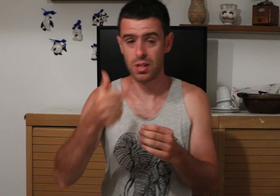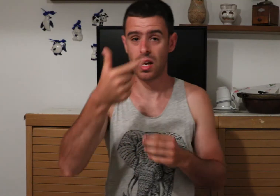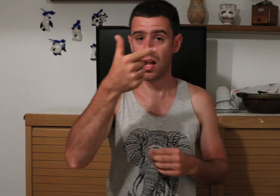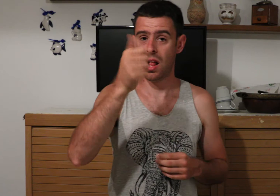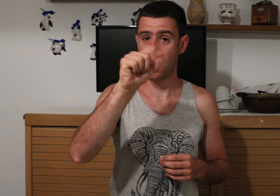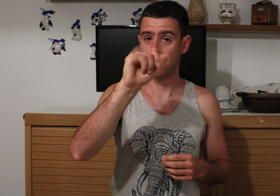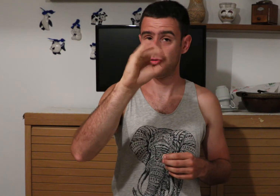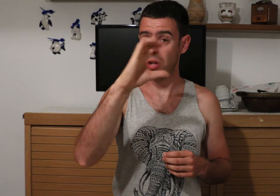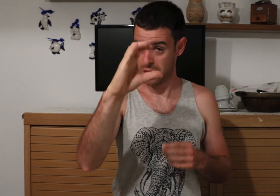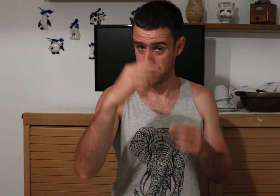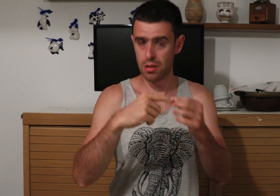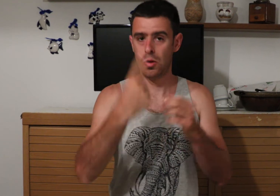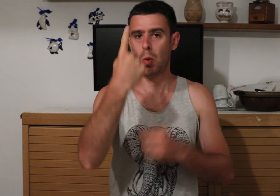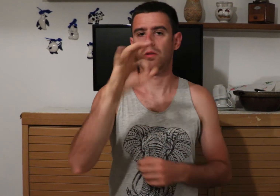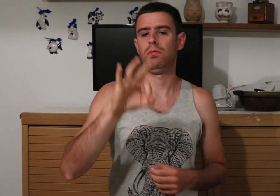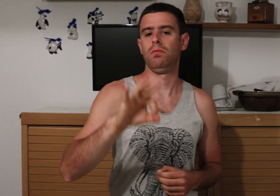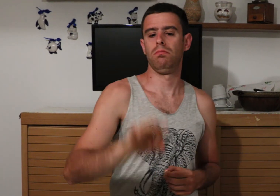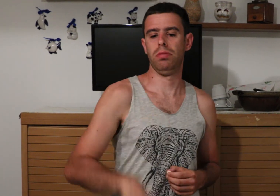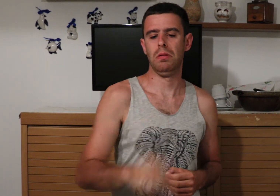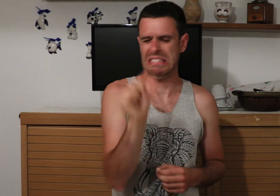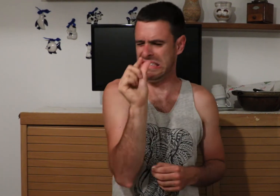The fourth step is to add a little garlic.